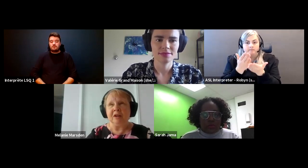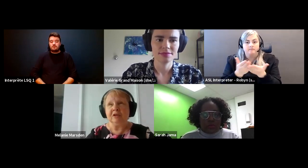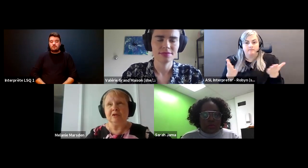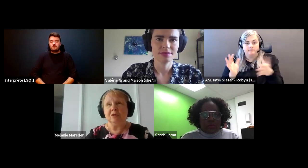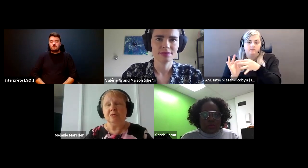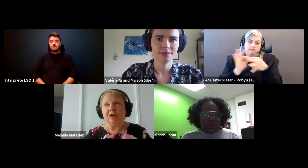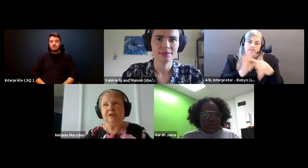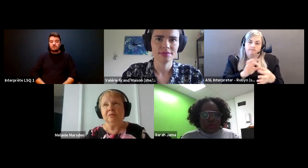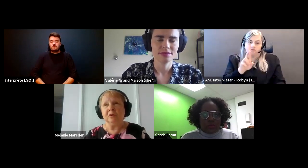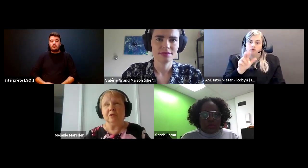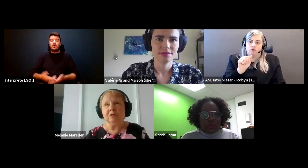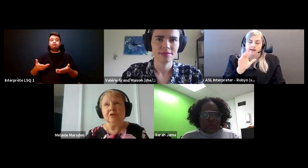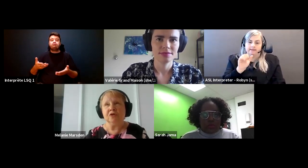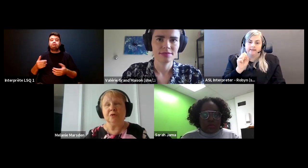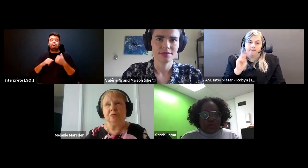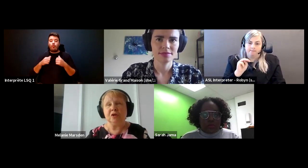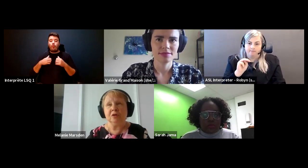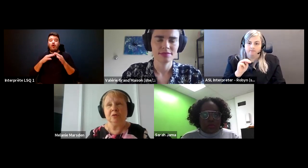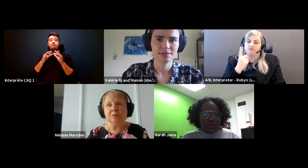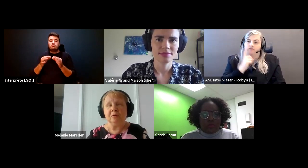Melanie Marsden: And so I do encourage you to.